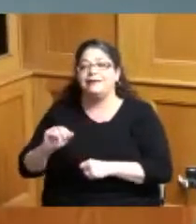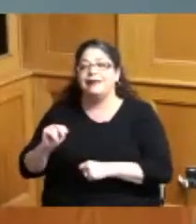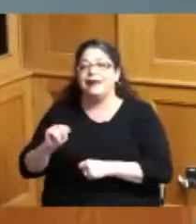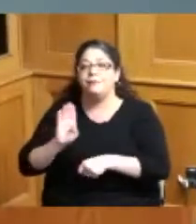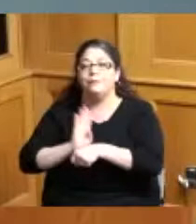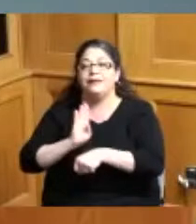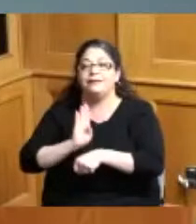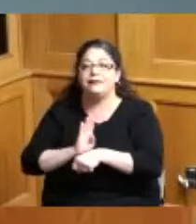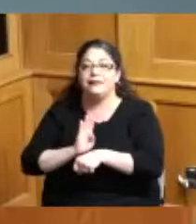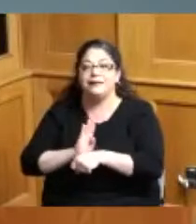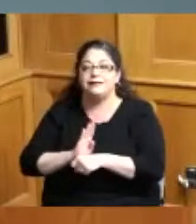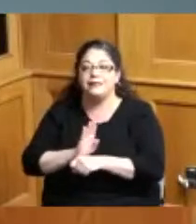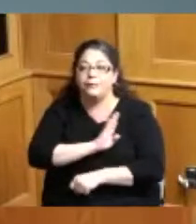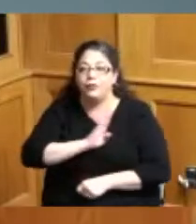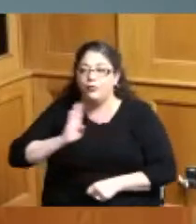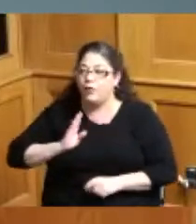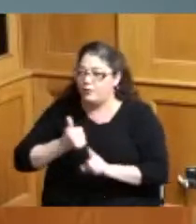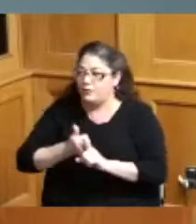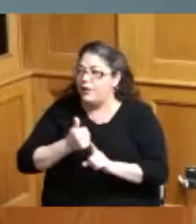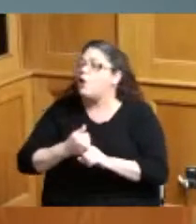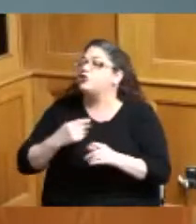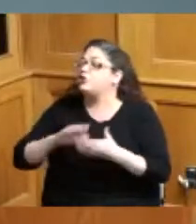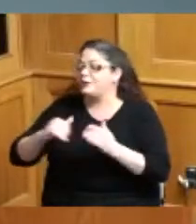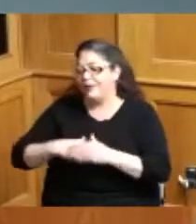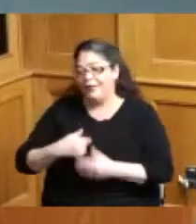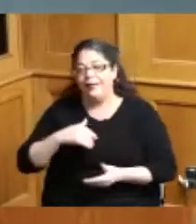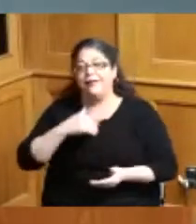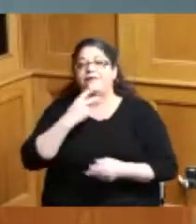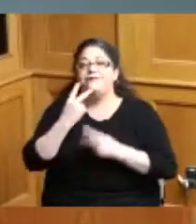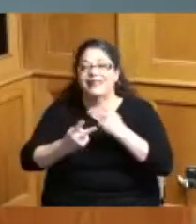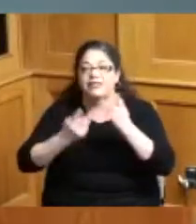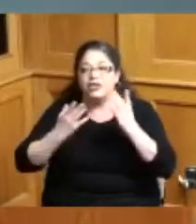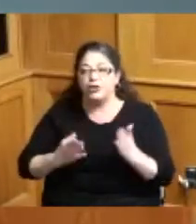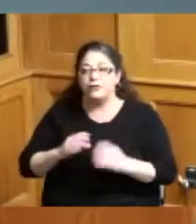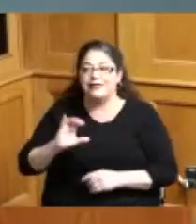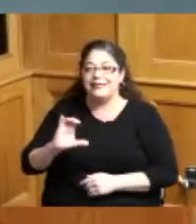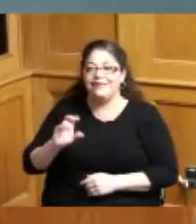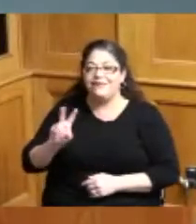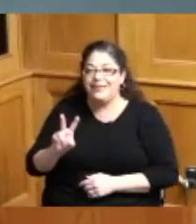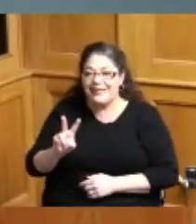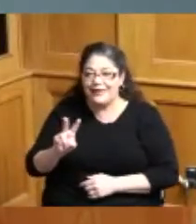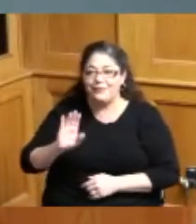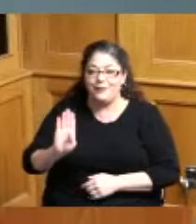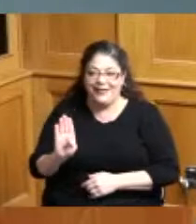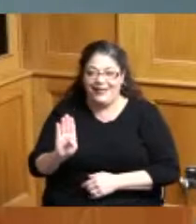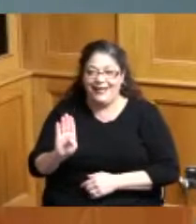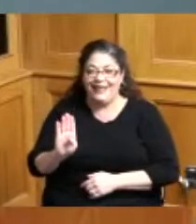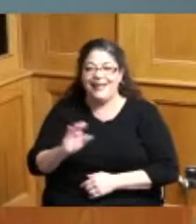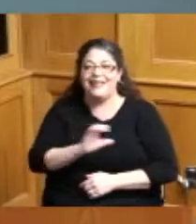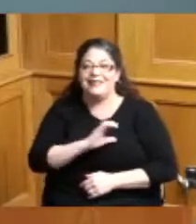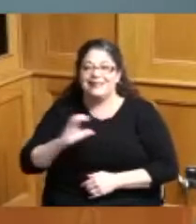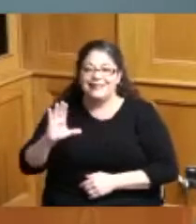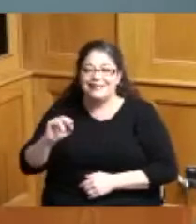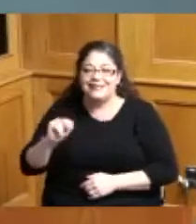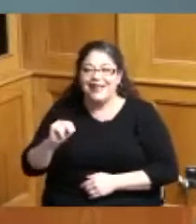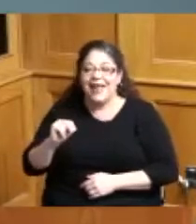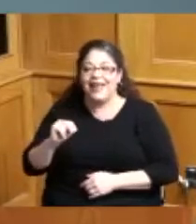to speak in behalf of the county it was a very good meeting they opened up their new logo and and